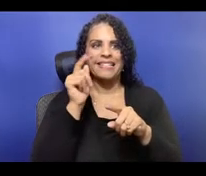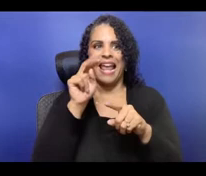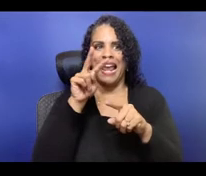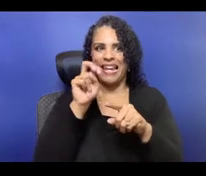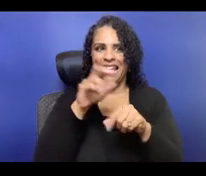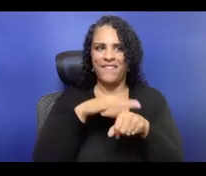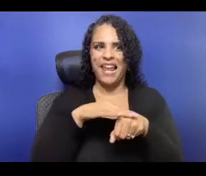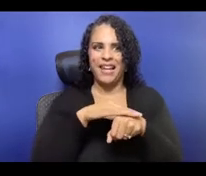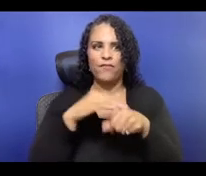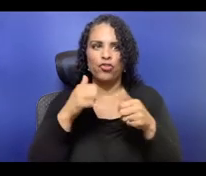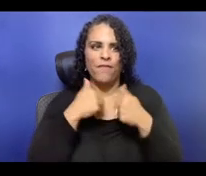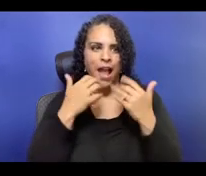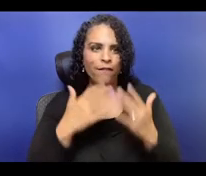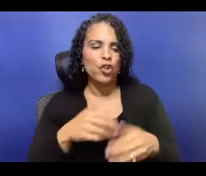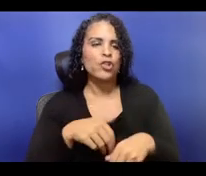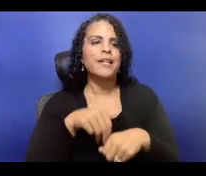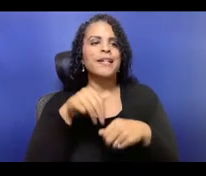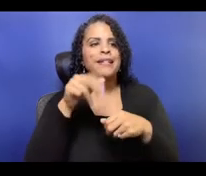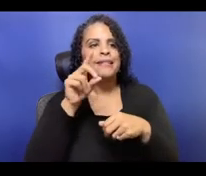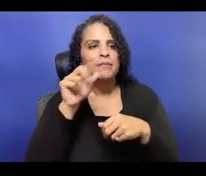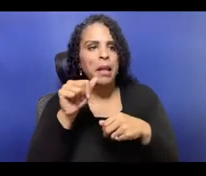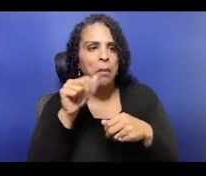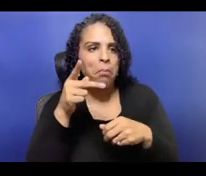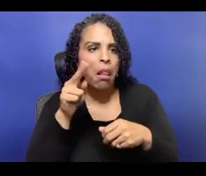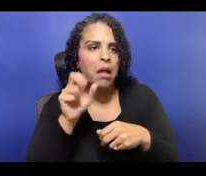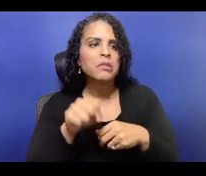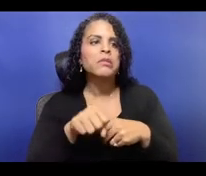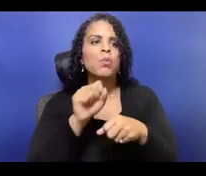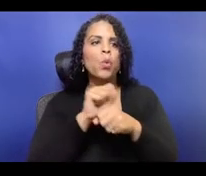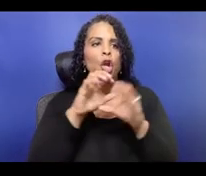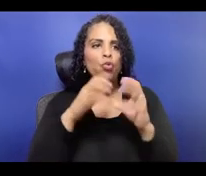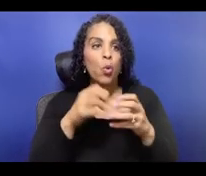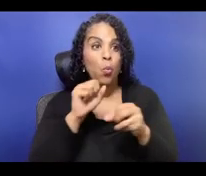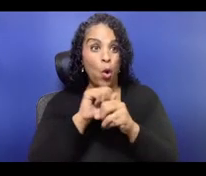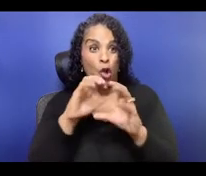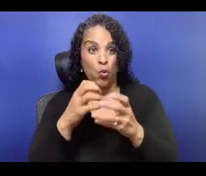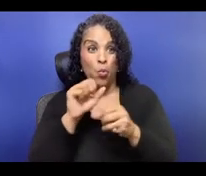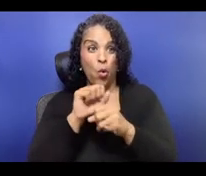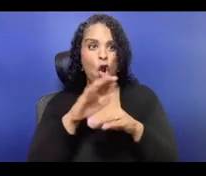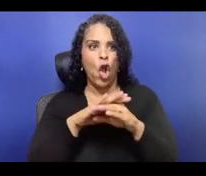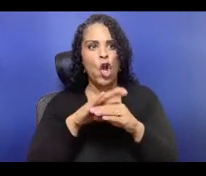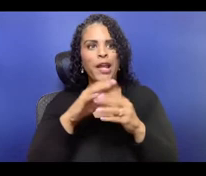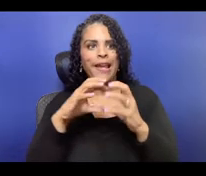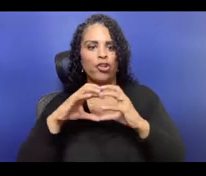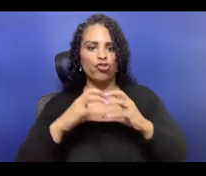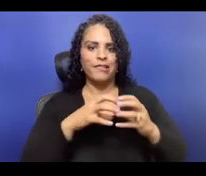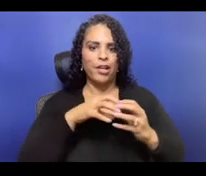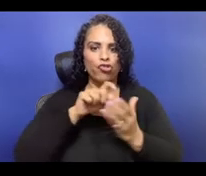For us, climate justice is defined as racial justice, economic justice, and a decolonized future.